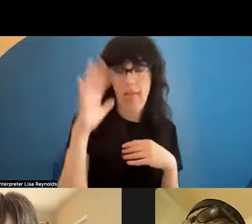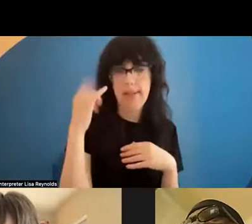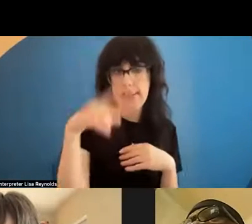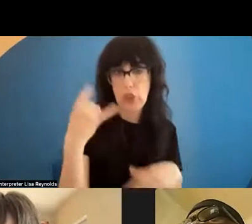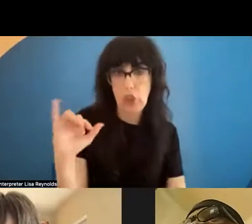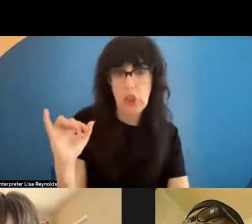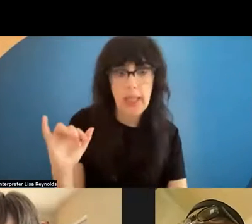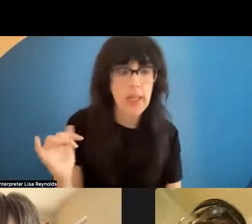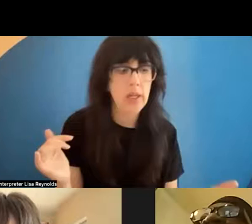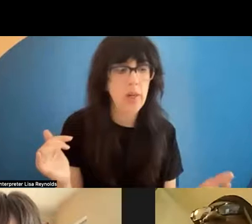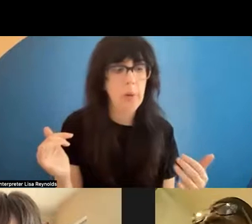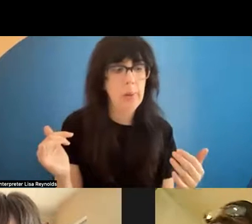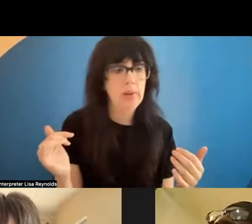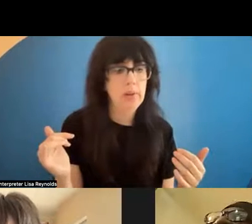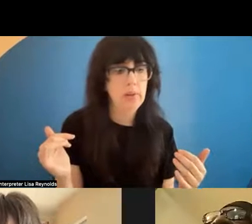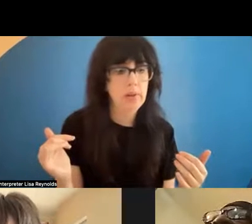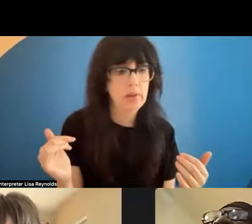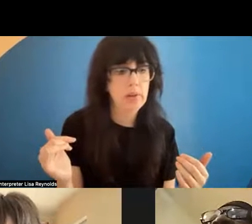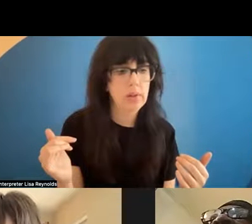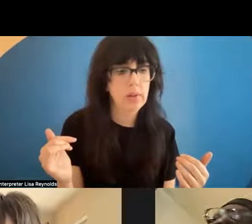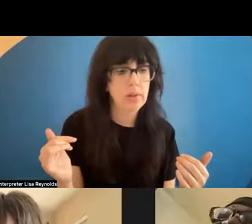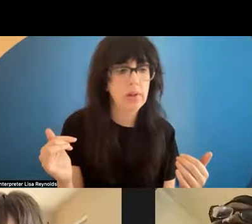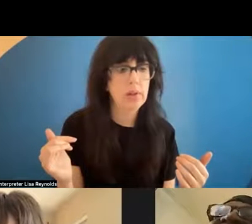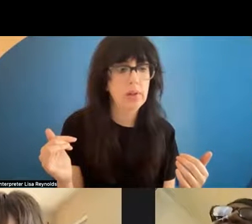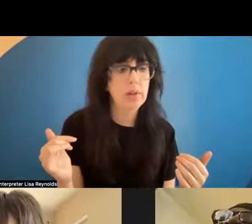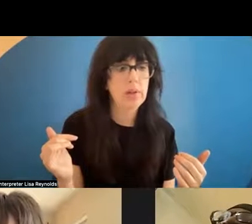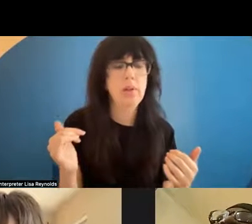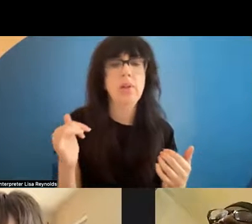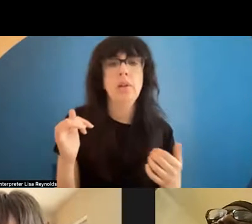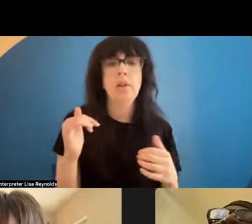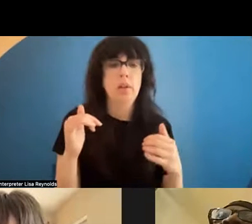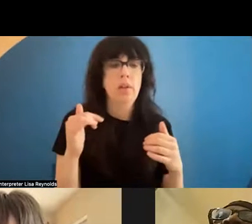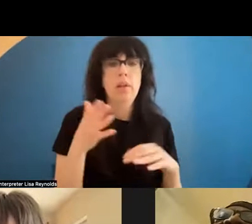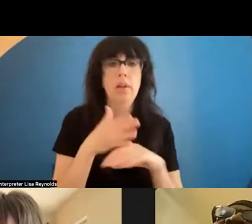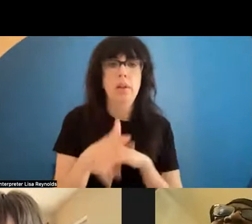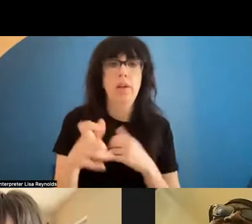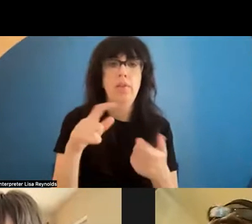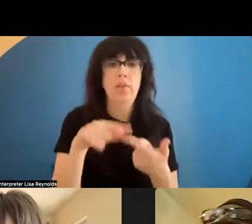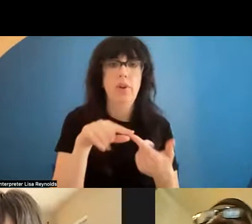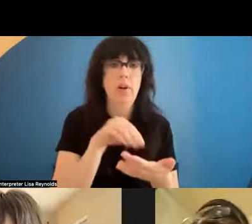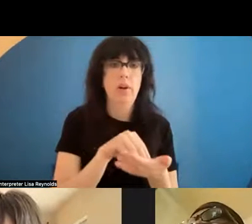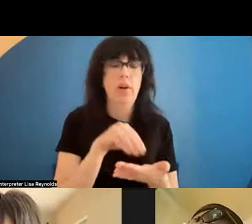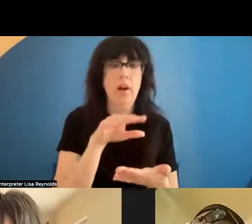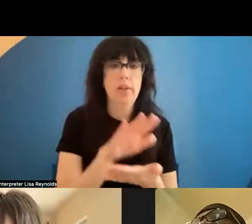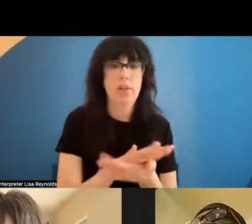what Alaska was like at the time. But my point is, had I documented my experiences at the time